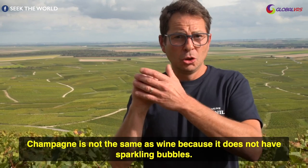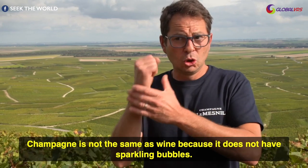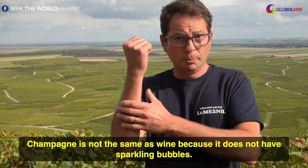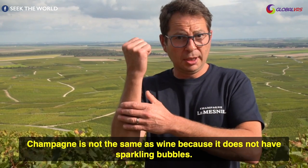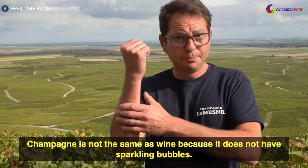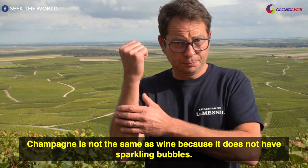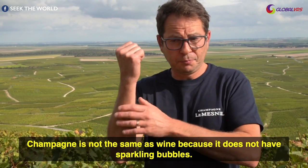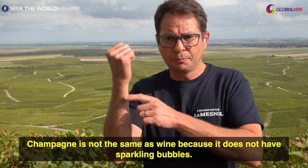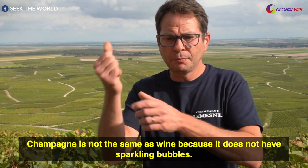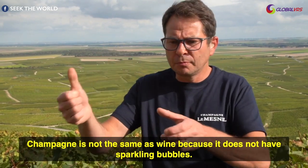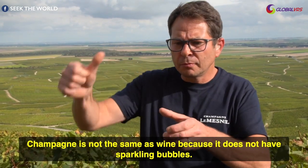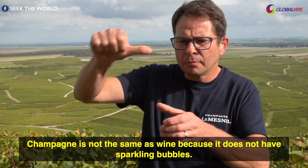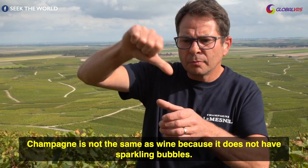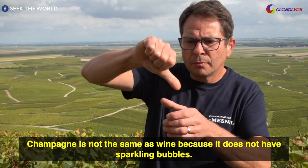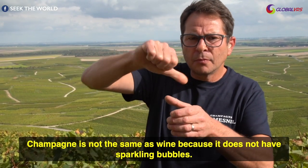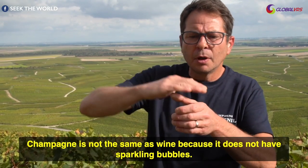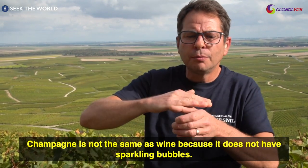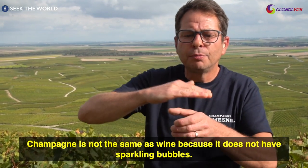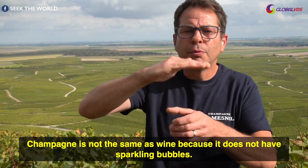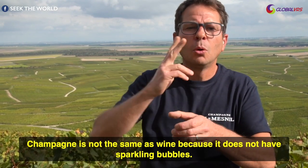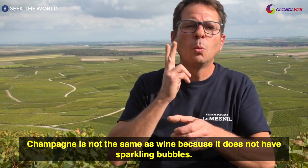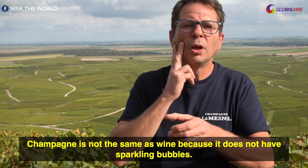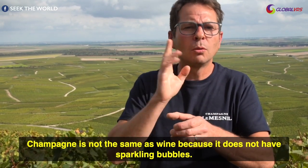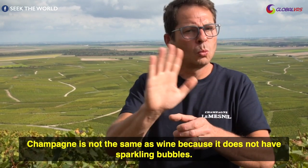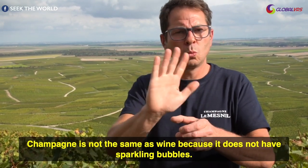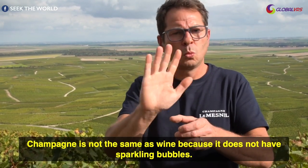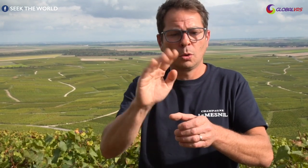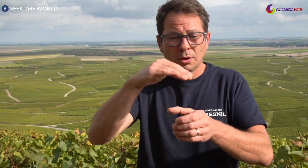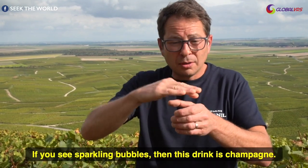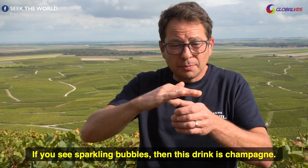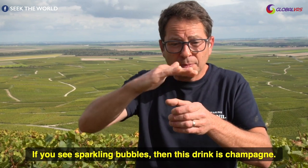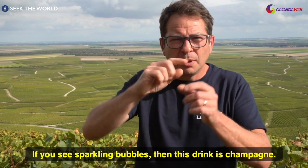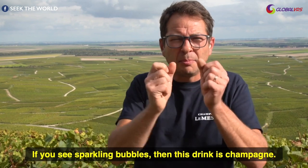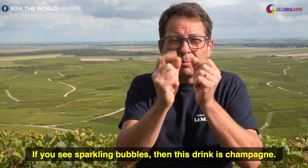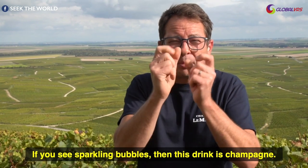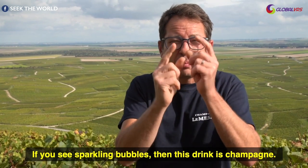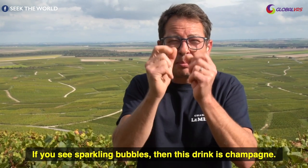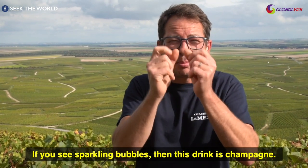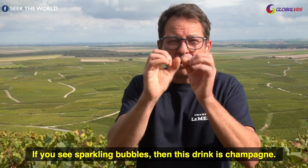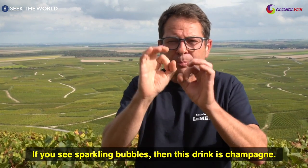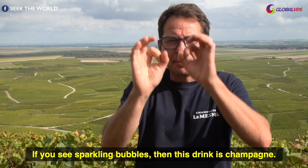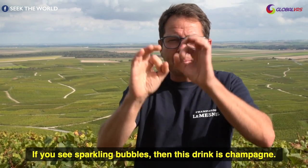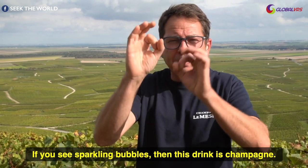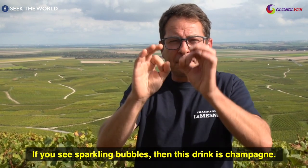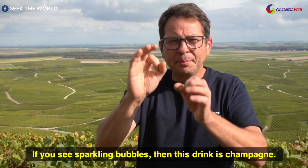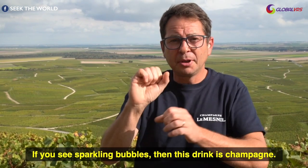champagne is not the same as wine because it does not have sparkling bubbles if you see sparkling bevels then this drink is champagne